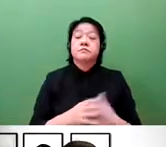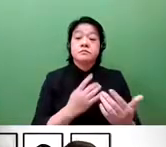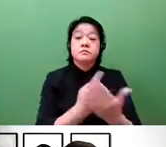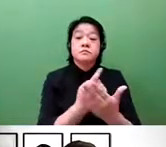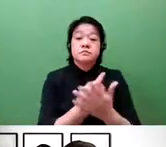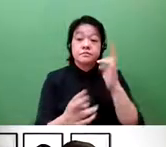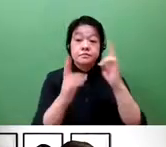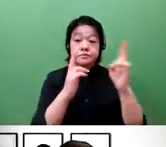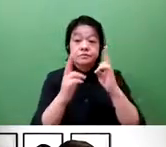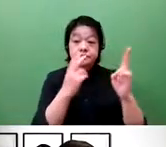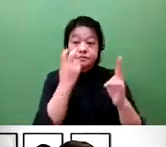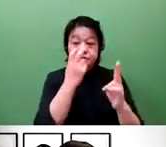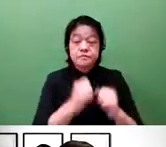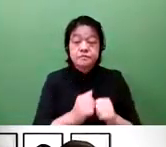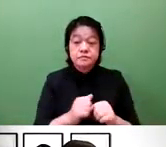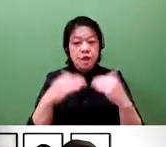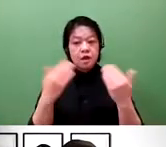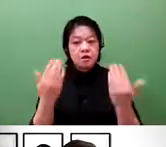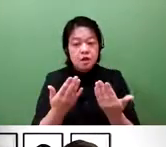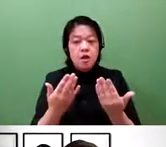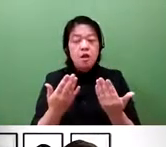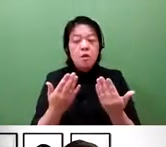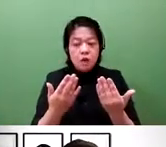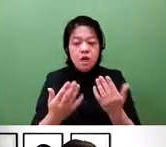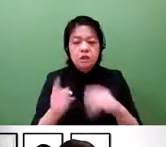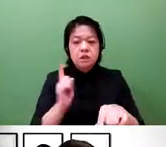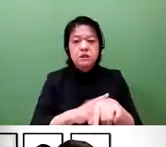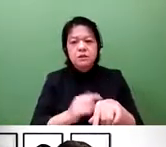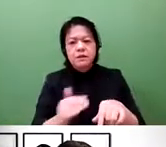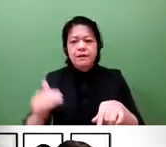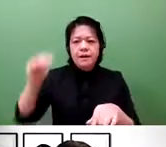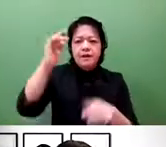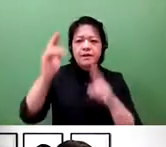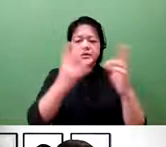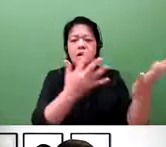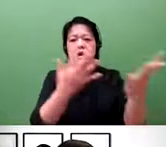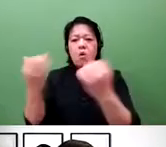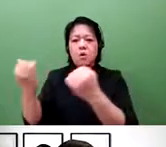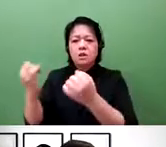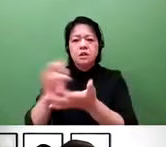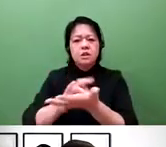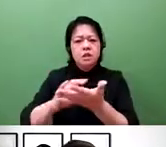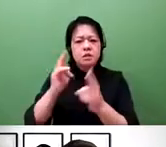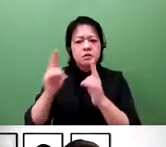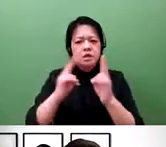these patterns have been utilized to quite an extent.